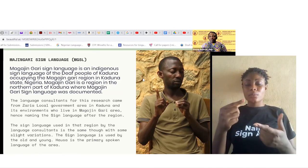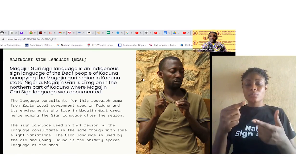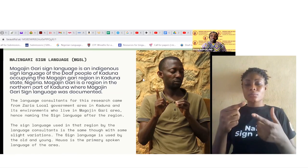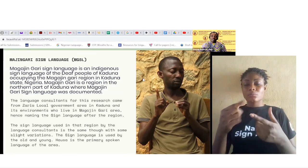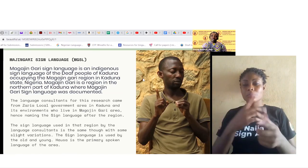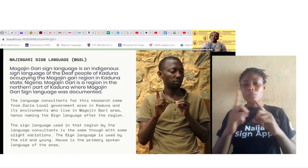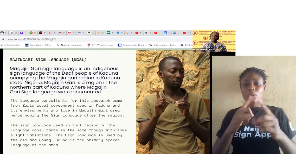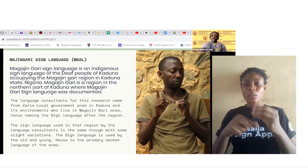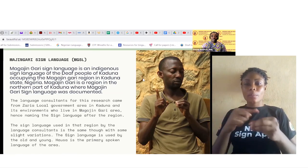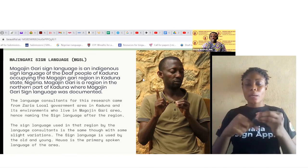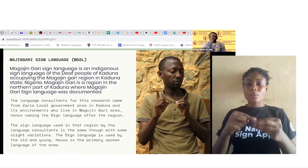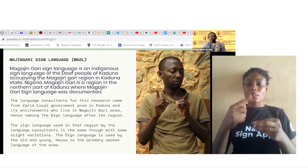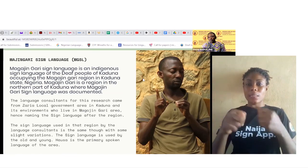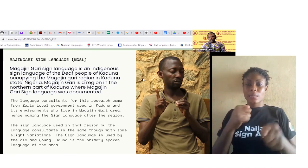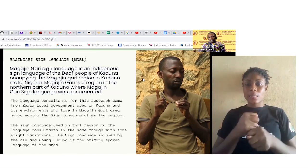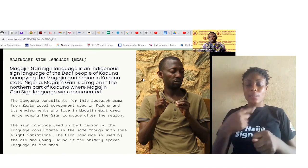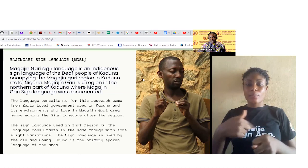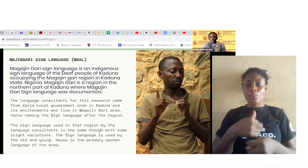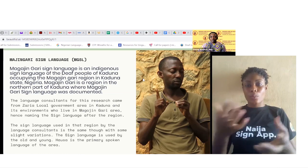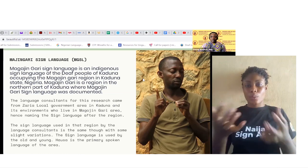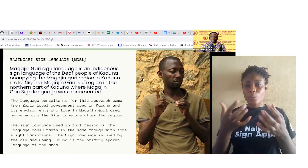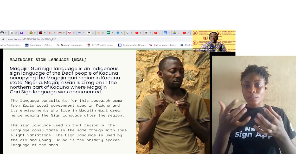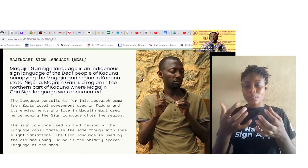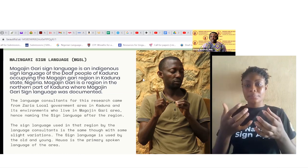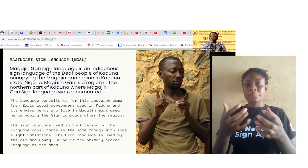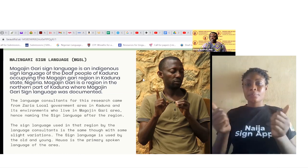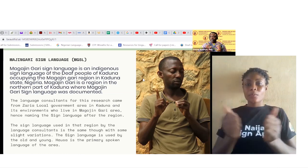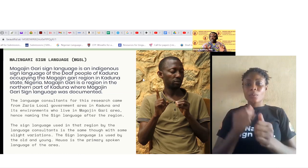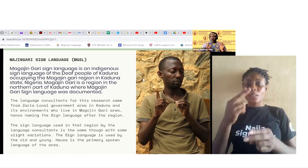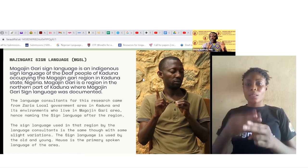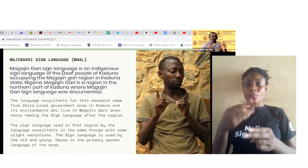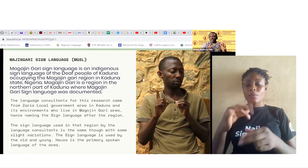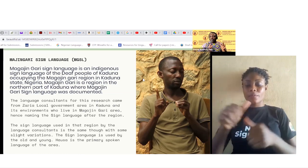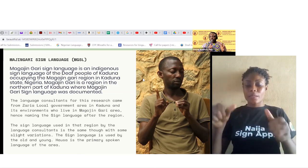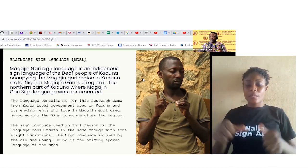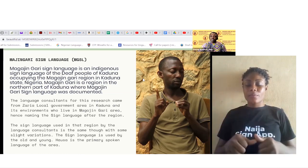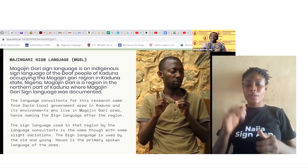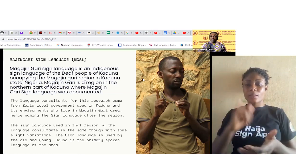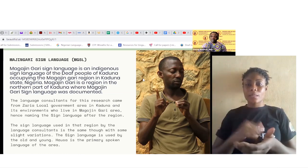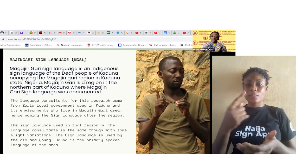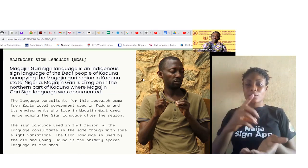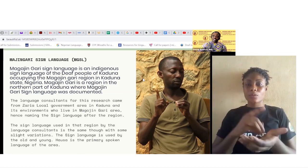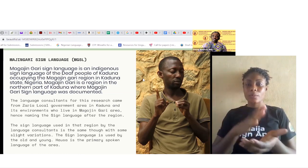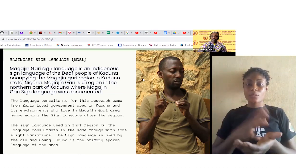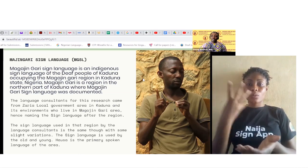where the documentation was done just to make sure that we have a specific identification